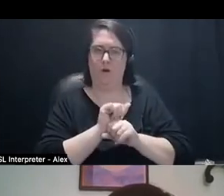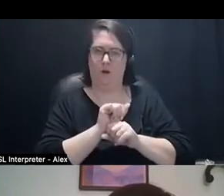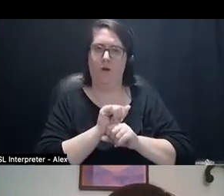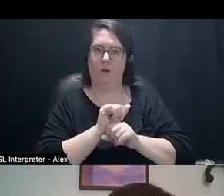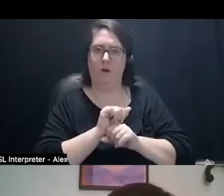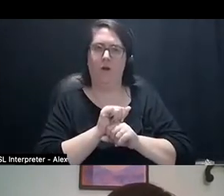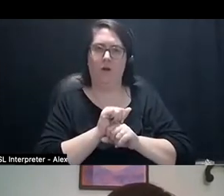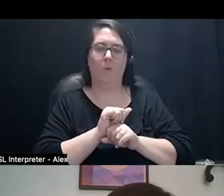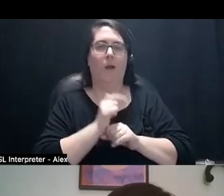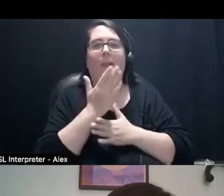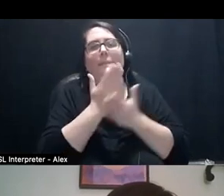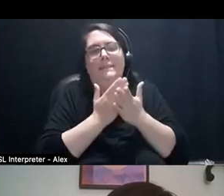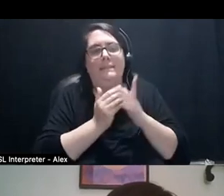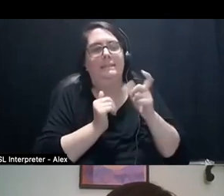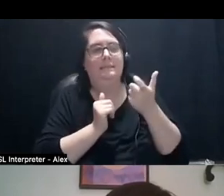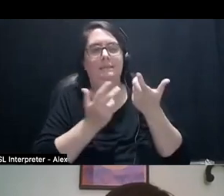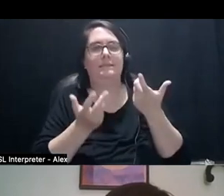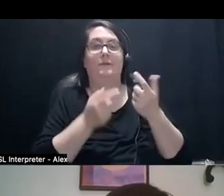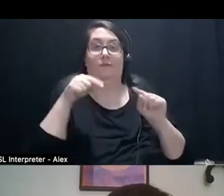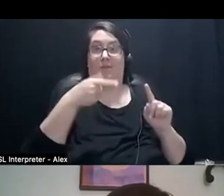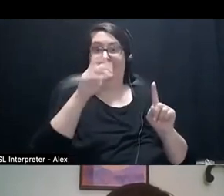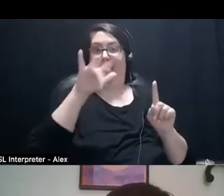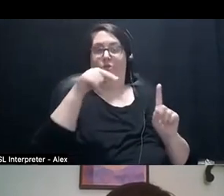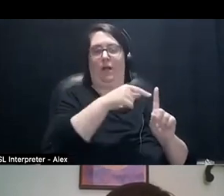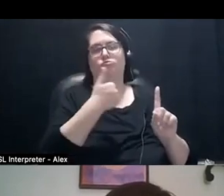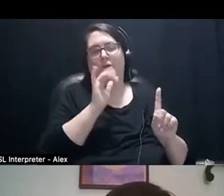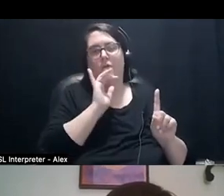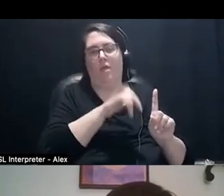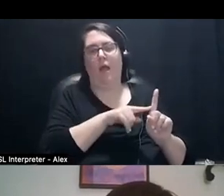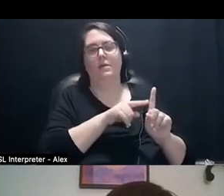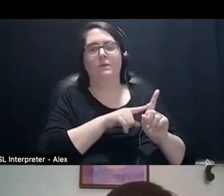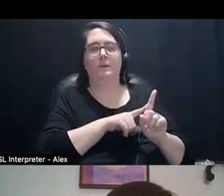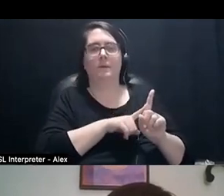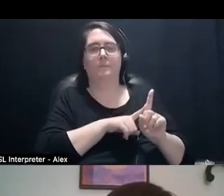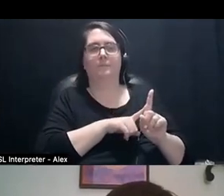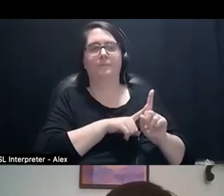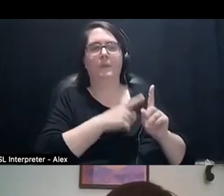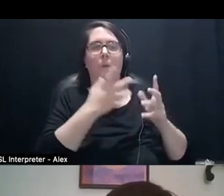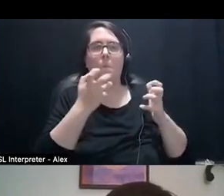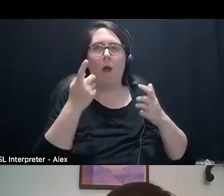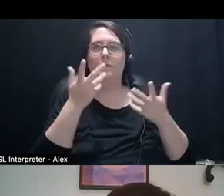and like at least the piece in this gallery because I think I just really wanted there to be this thing that's like